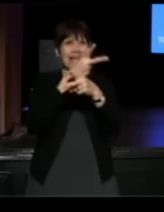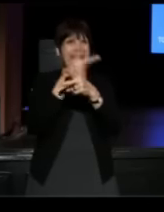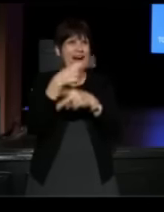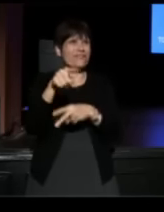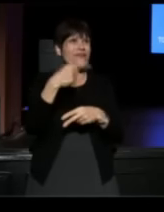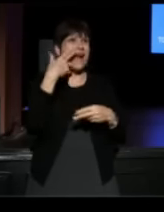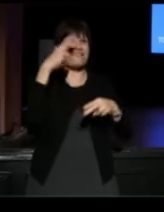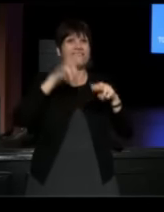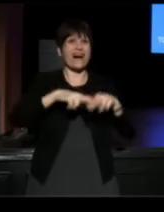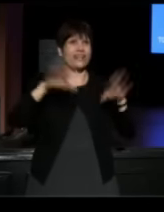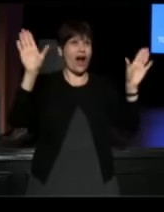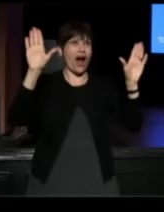Have fun, you all! Thank you.